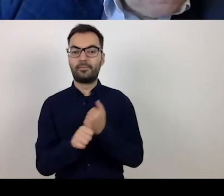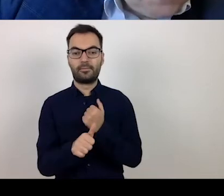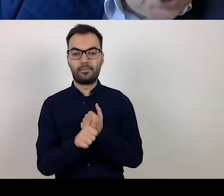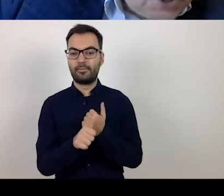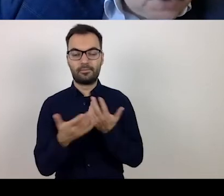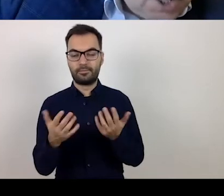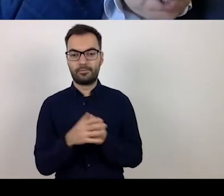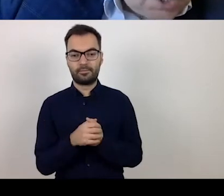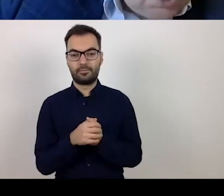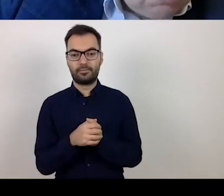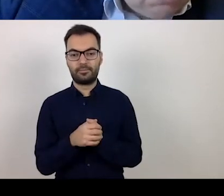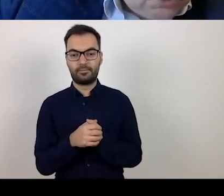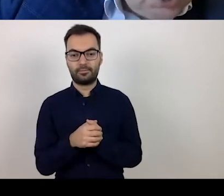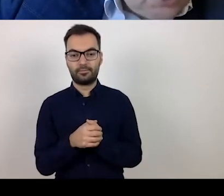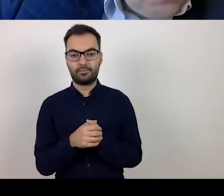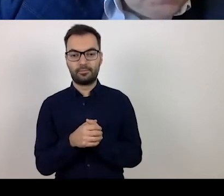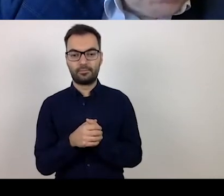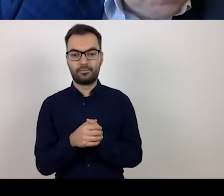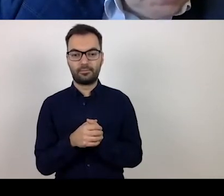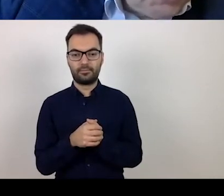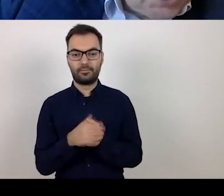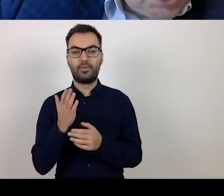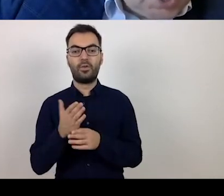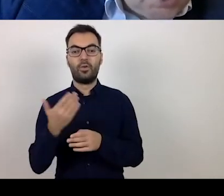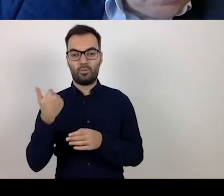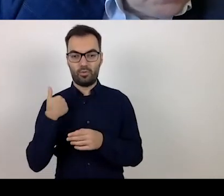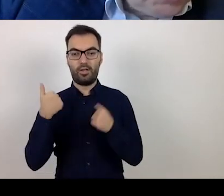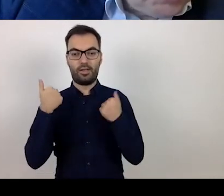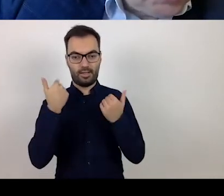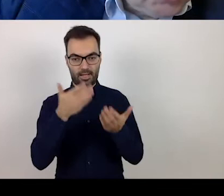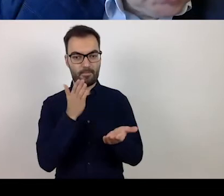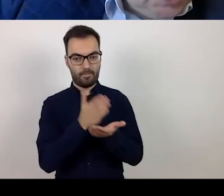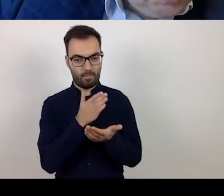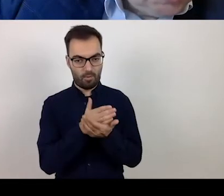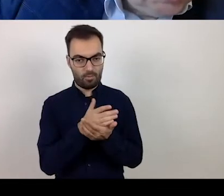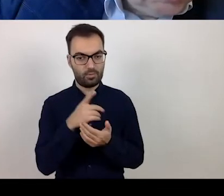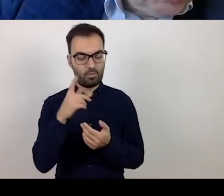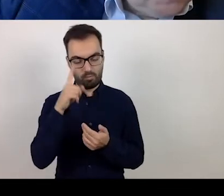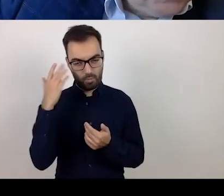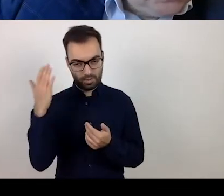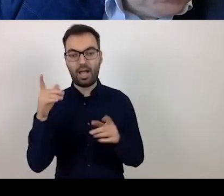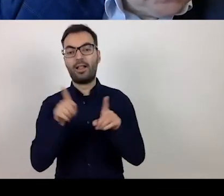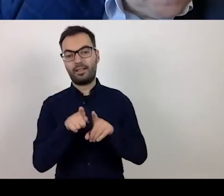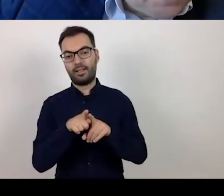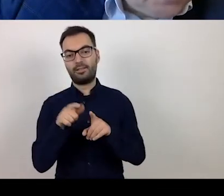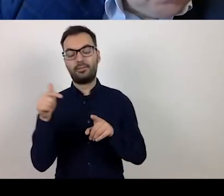to the granted state aid. However, note that